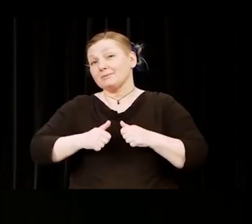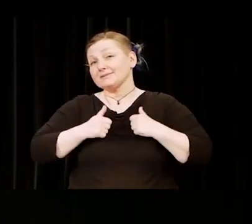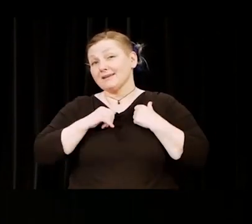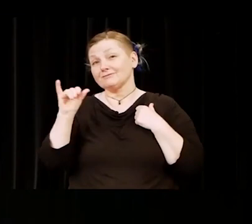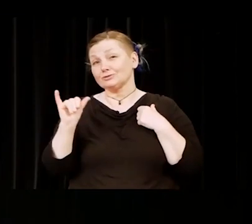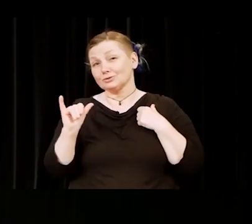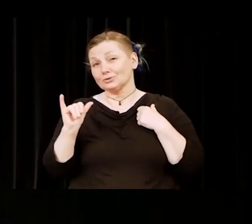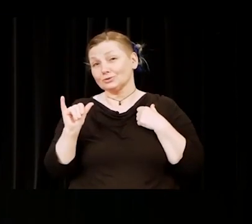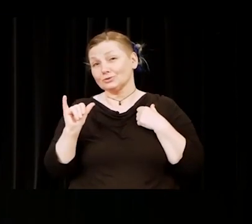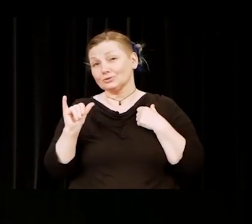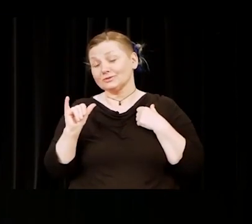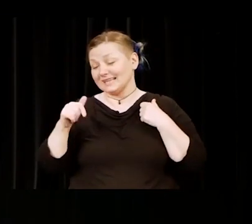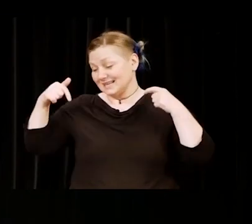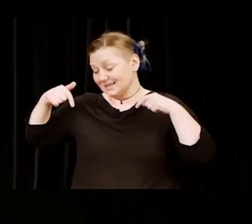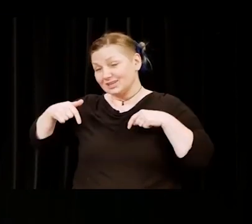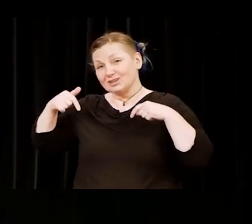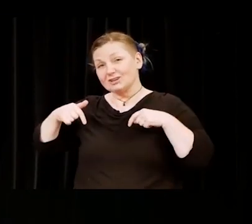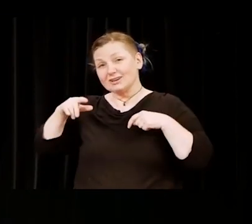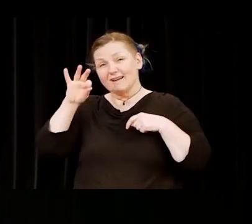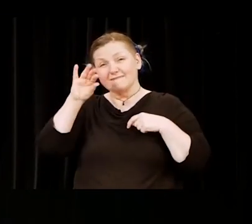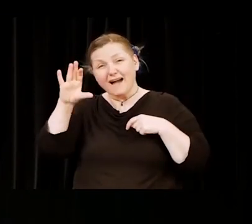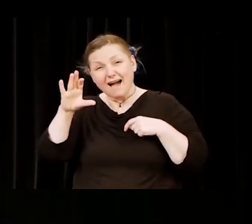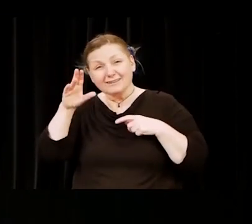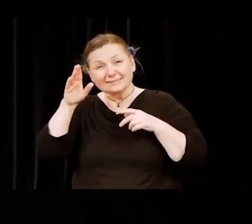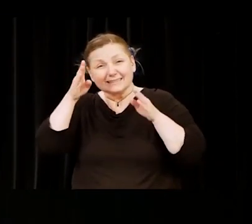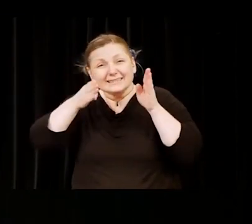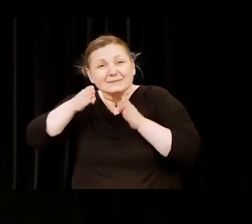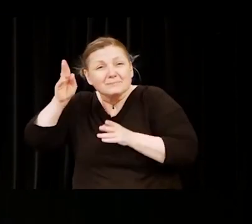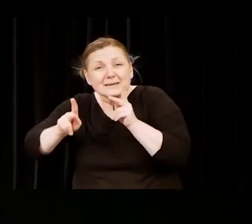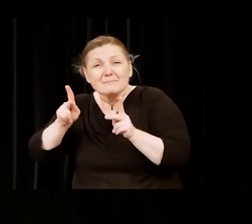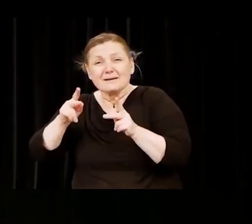members touched your lives in ways that you would have never imagined.